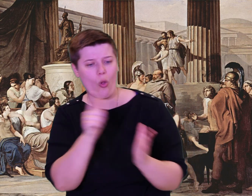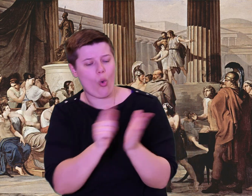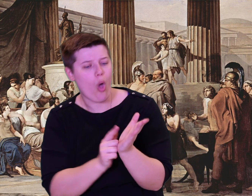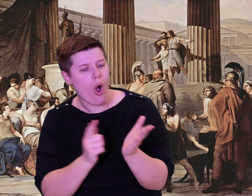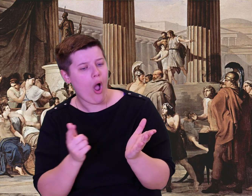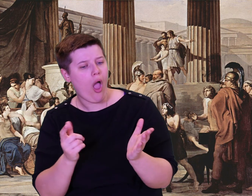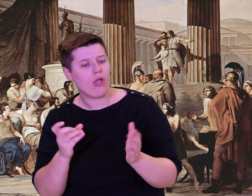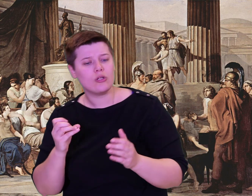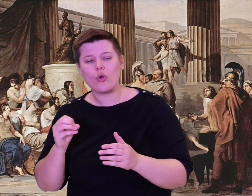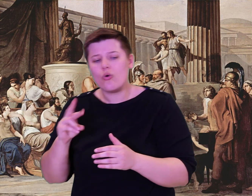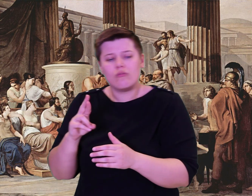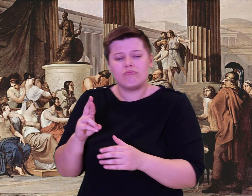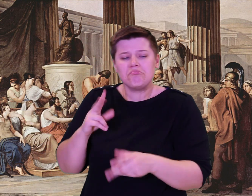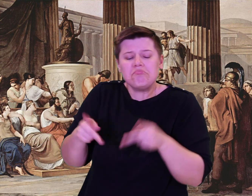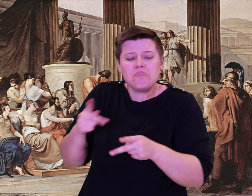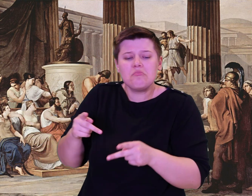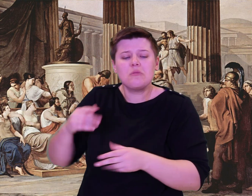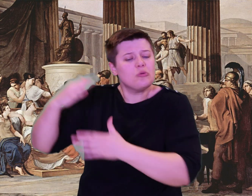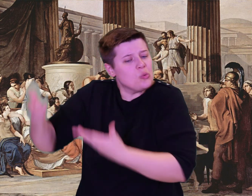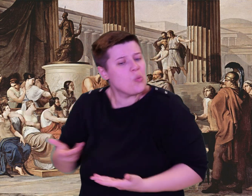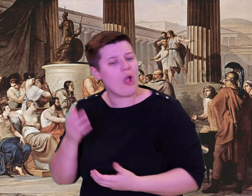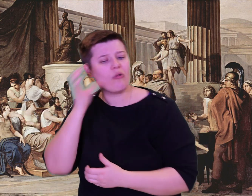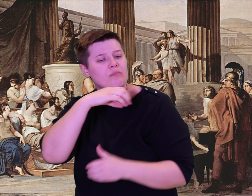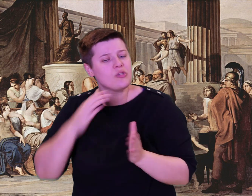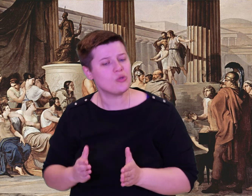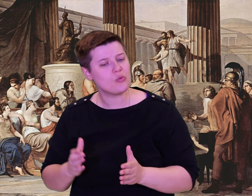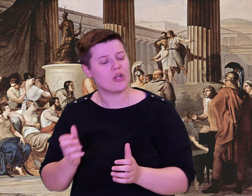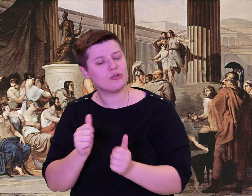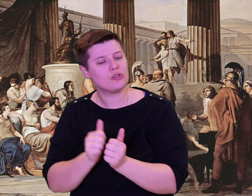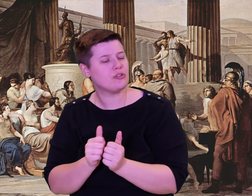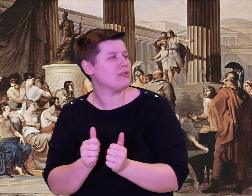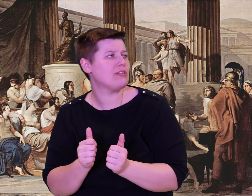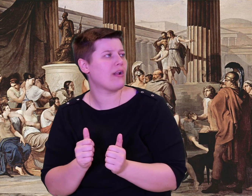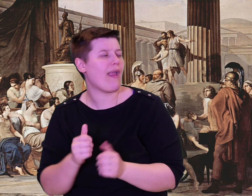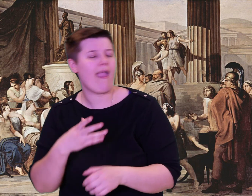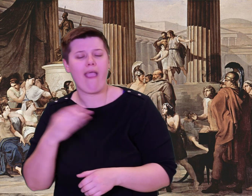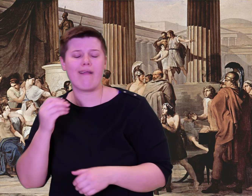eating meat and drinking our strong red wine.